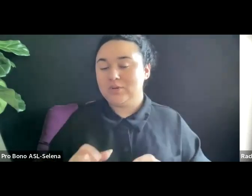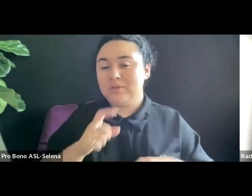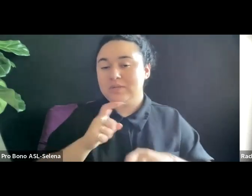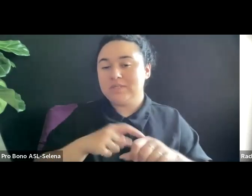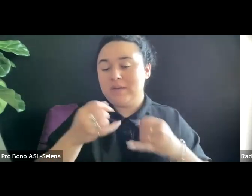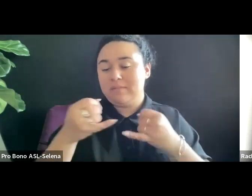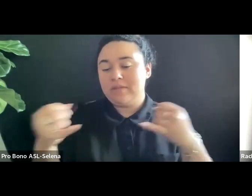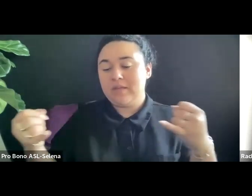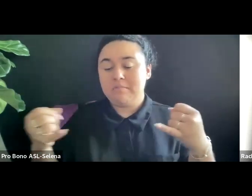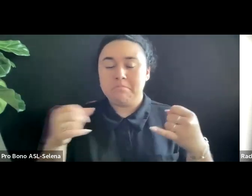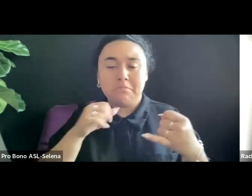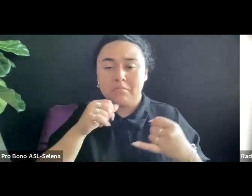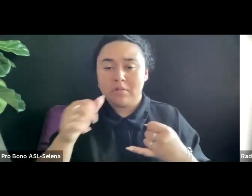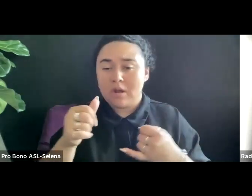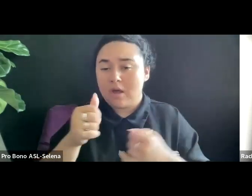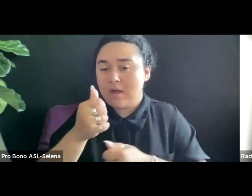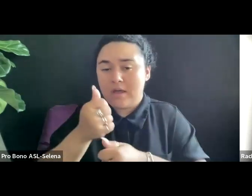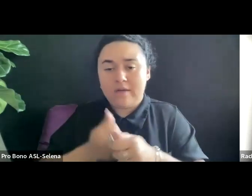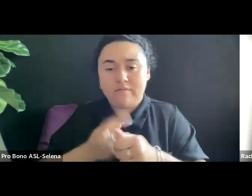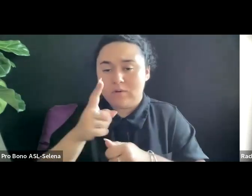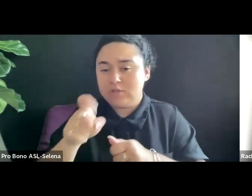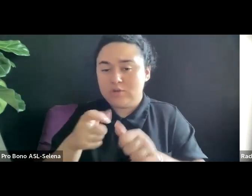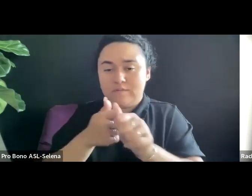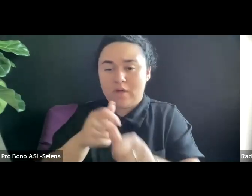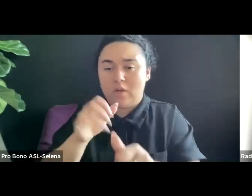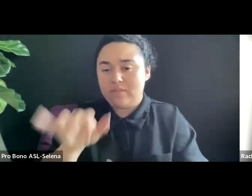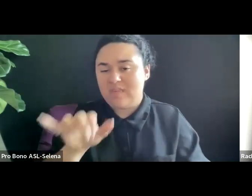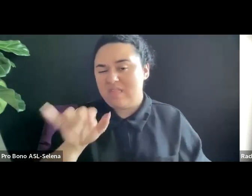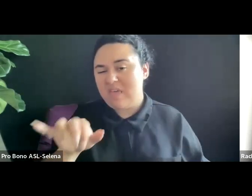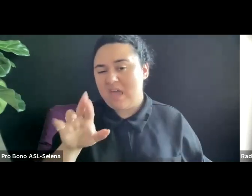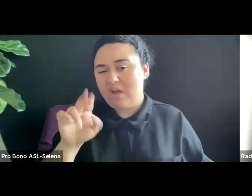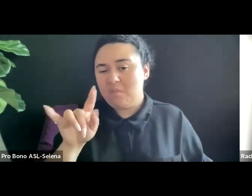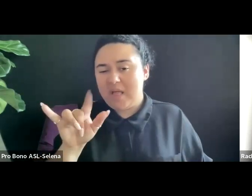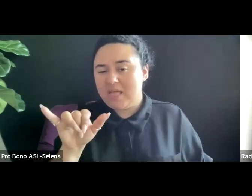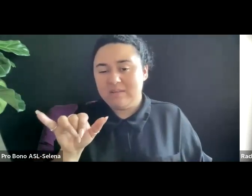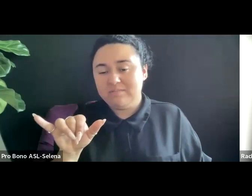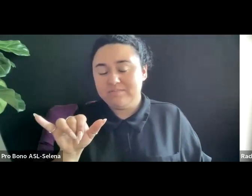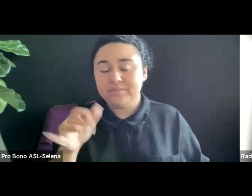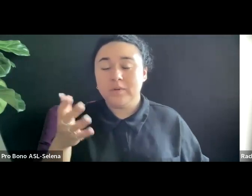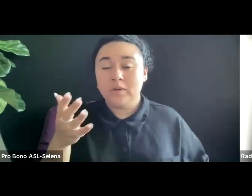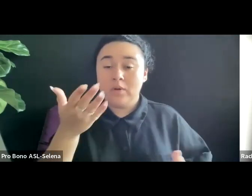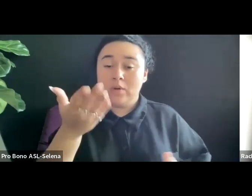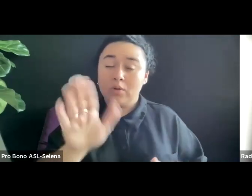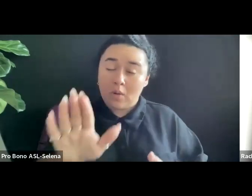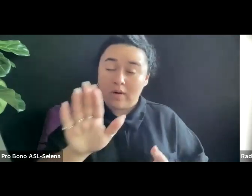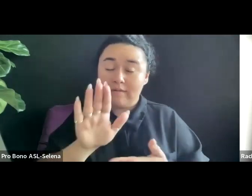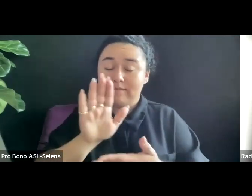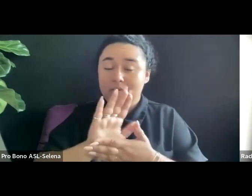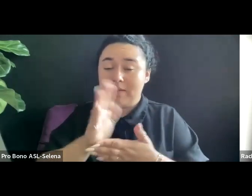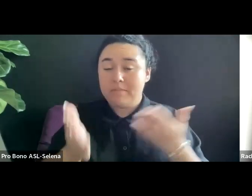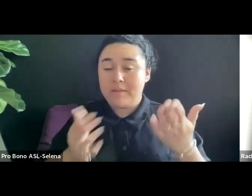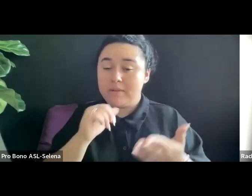FILMMAKER SHOULD FOLLOW THIS PATH. YOUR FILM MAY NOT BE THEATRICAL OR MAY NOT BE FOR AN EDUCATIONAL